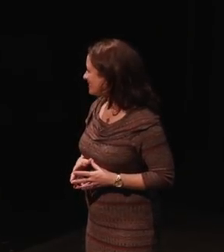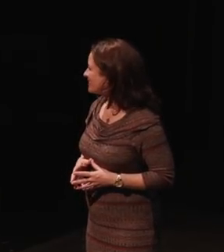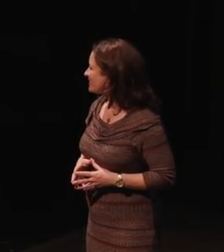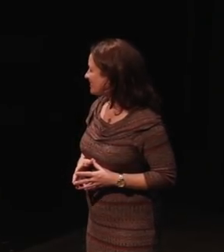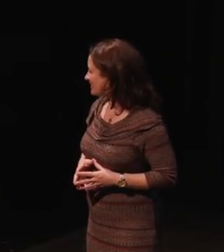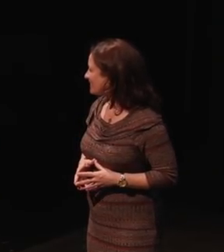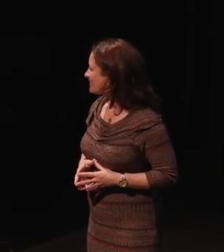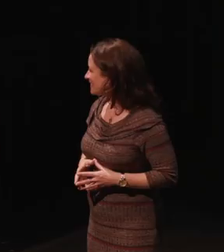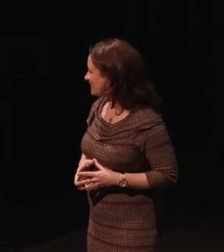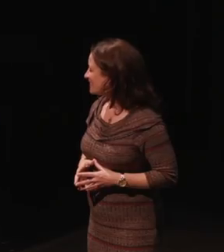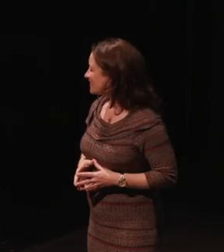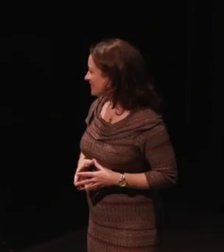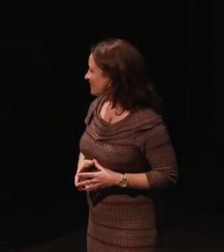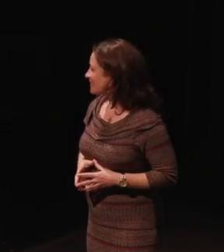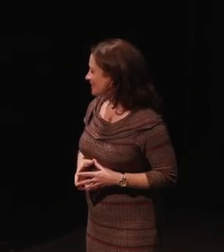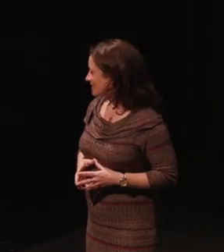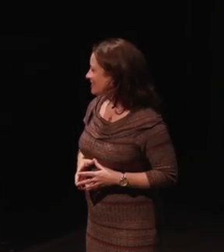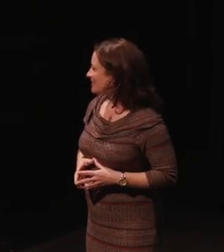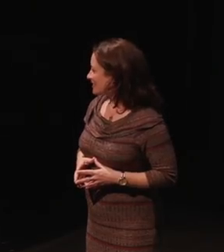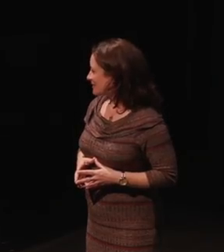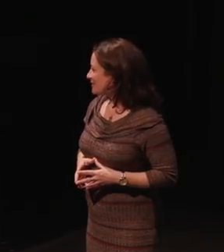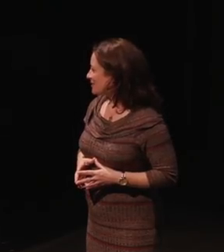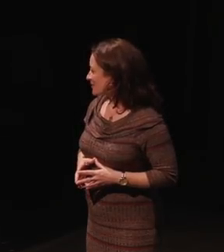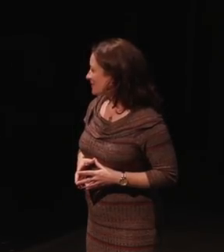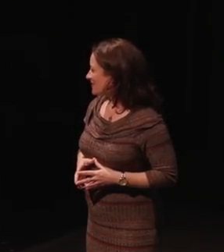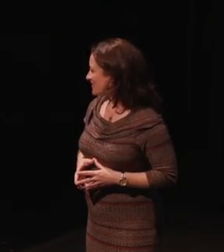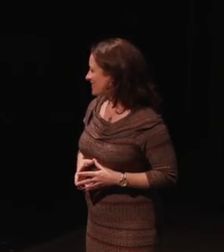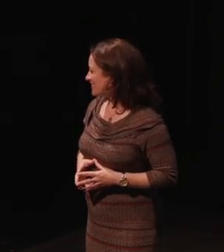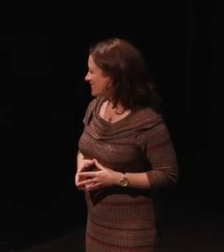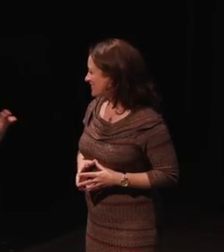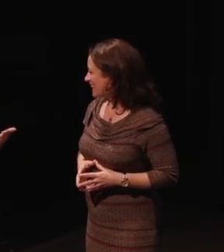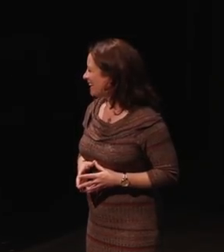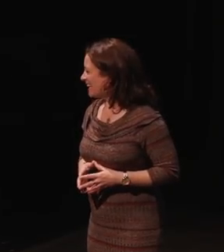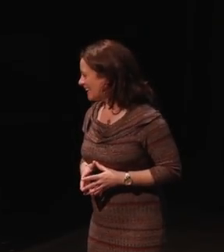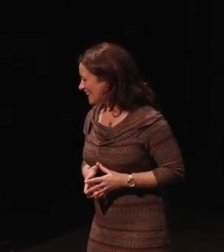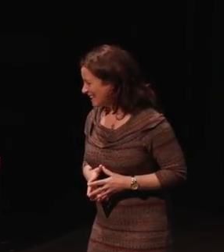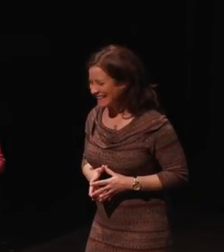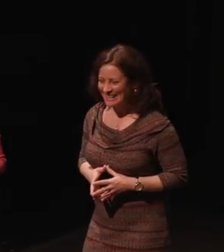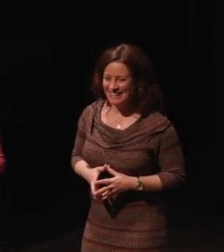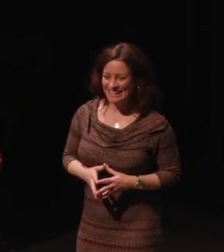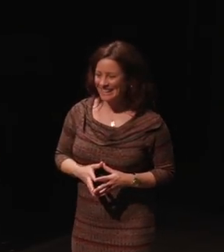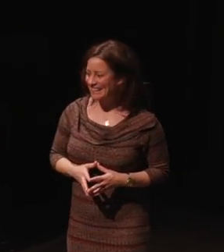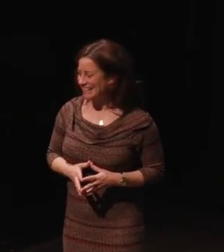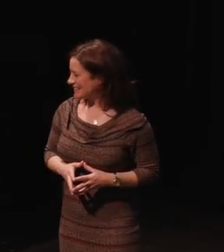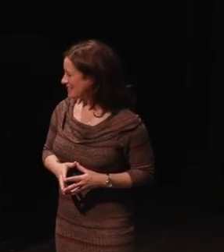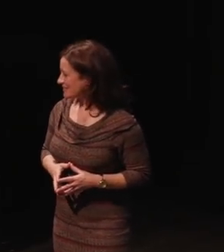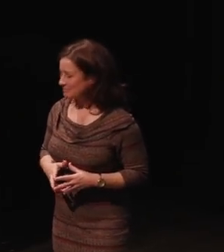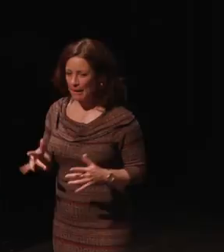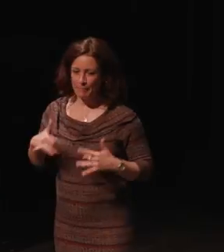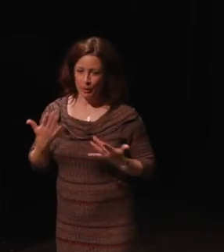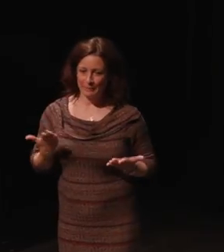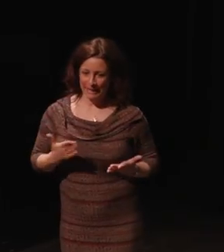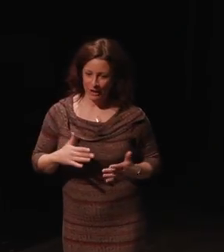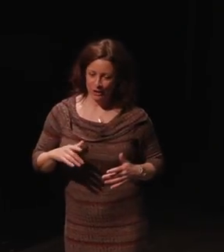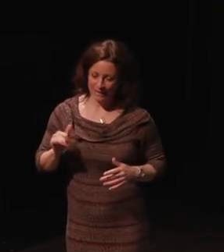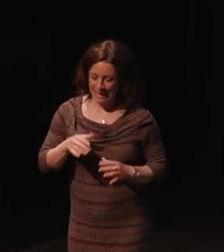We'll be moving a lot faster if we do that. So, thank you. And like I said I'm thrilled to be here.